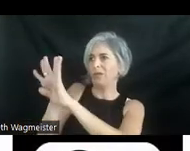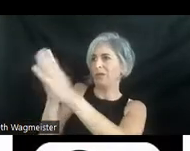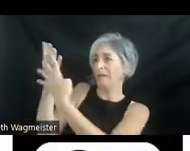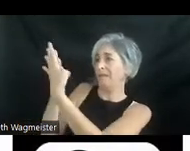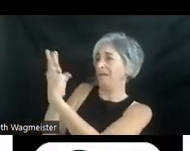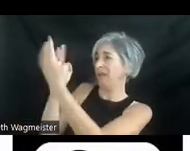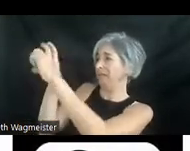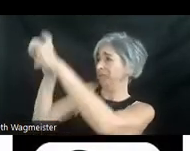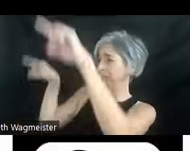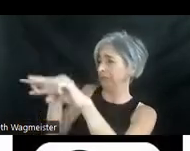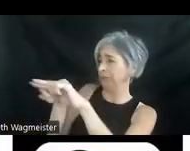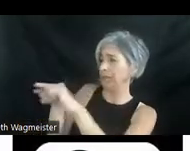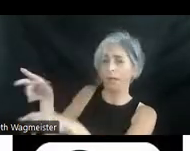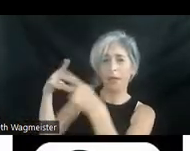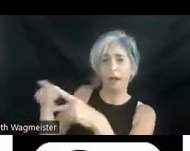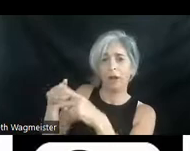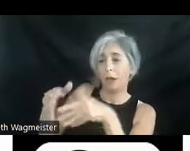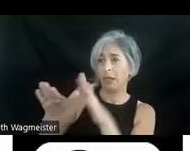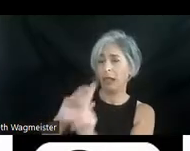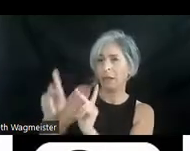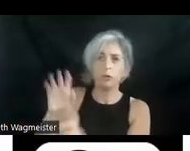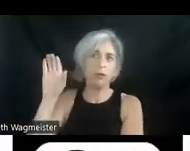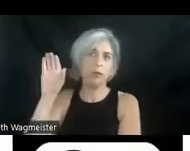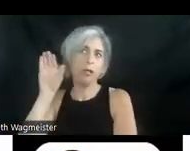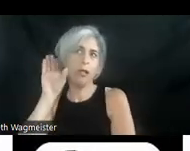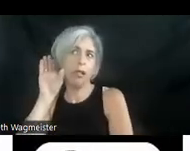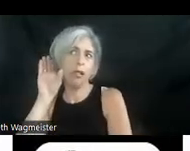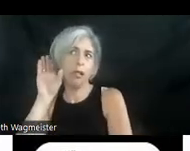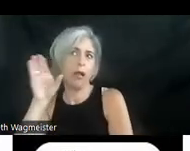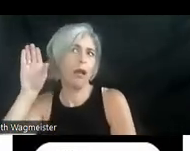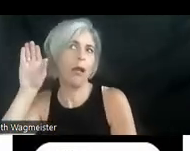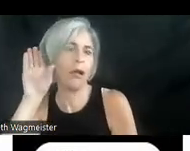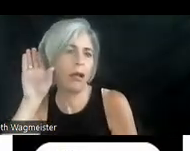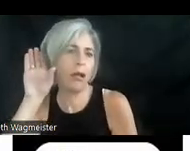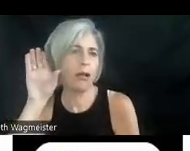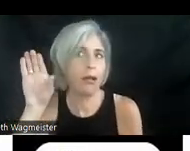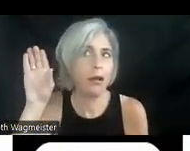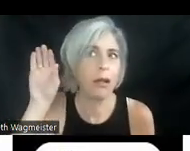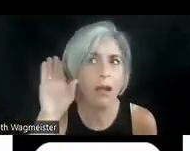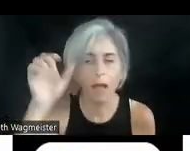at the party a lounging guest leans toward it. Nearby a man checks out a woman's swinging